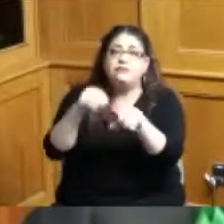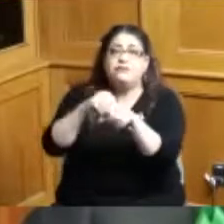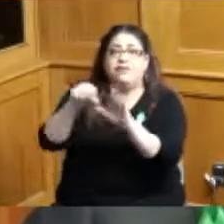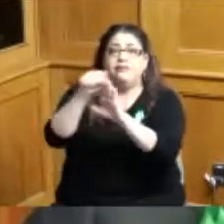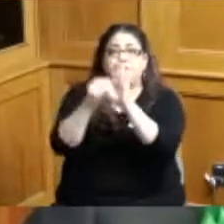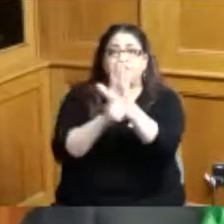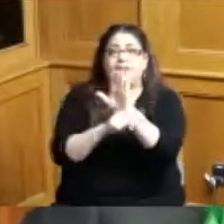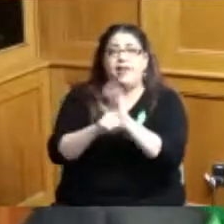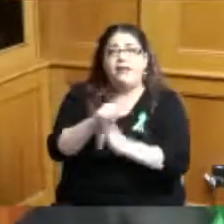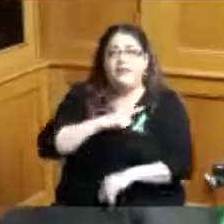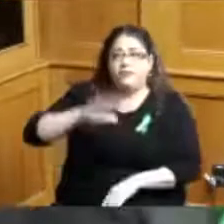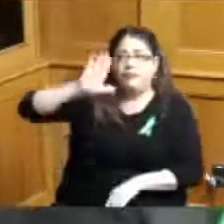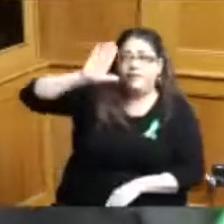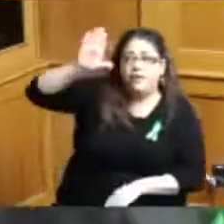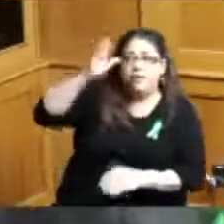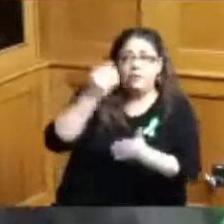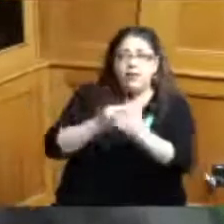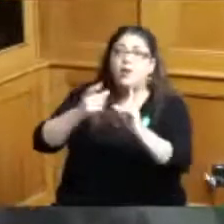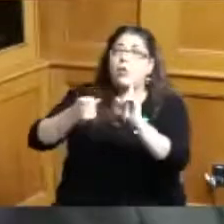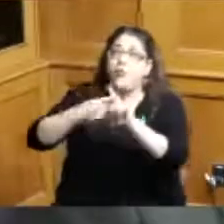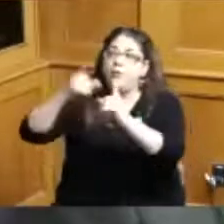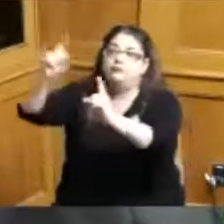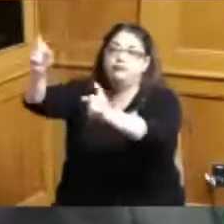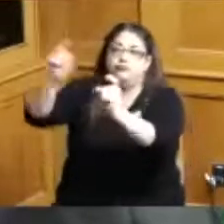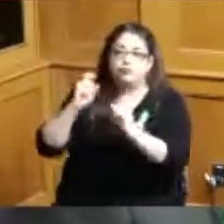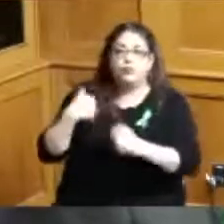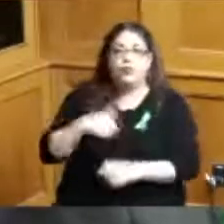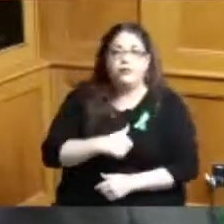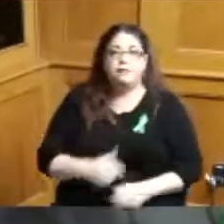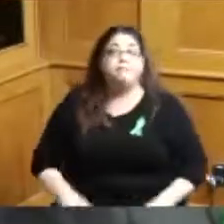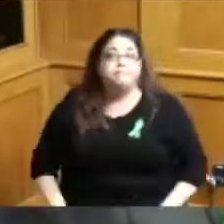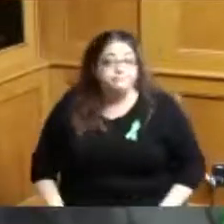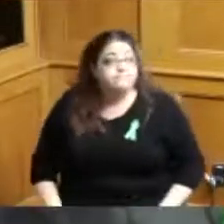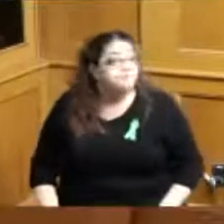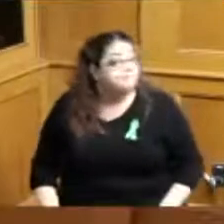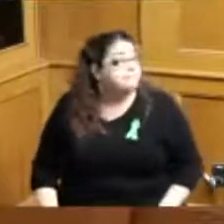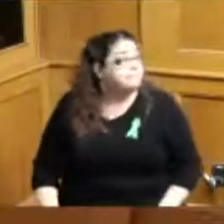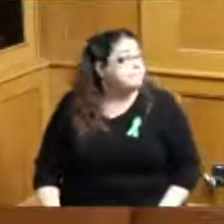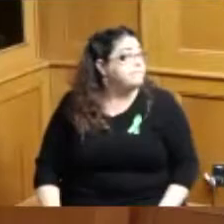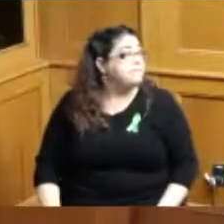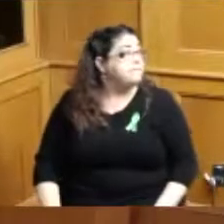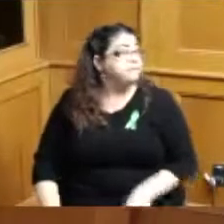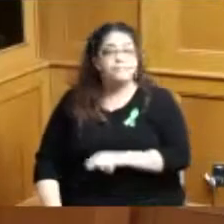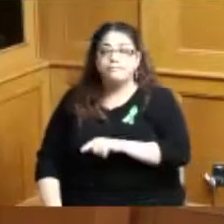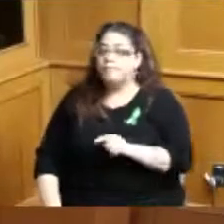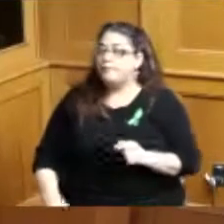they start to flow down to Hamilton County thank you thank you I just wanted to add I wanted to